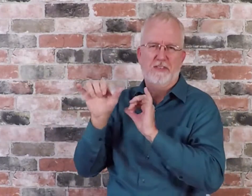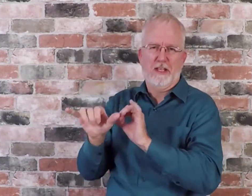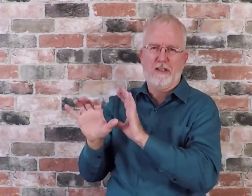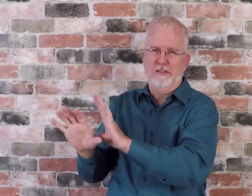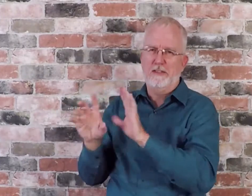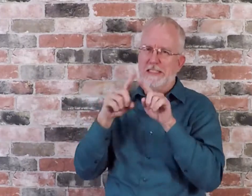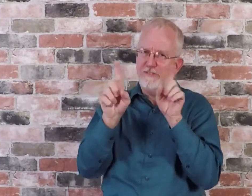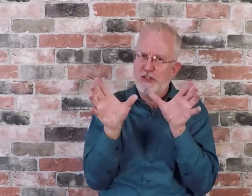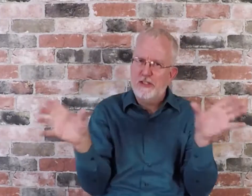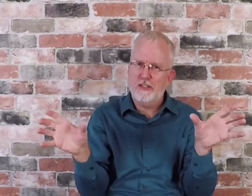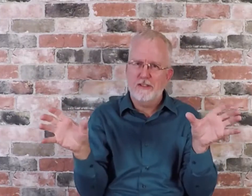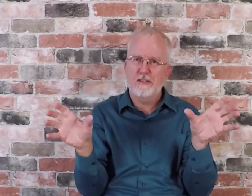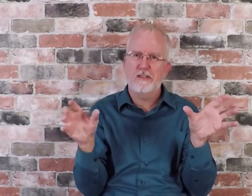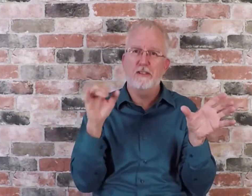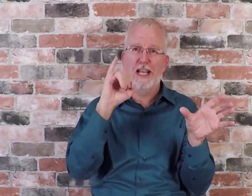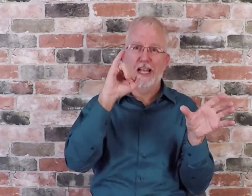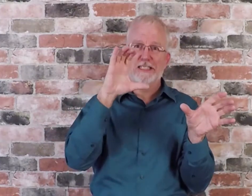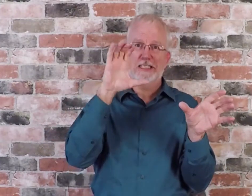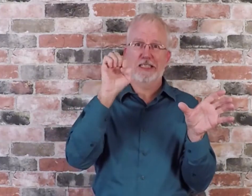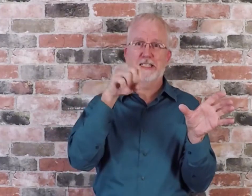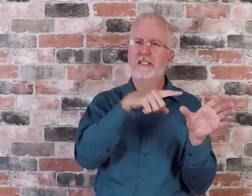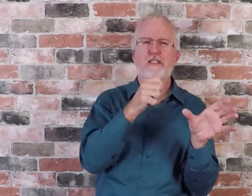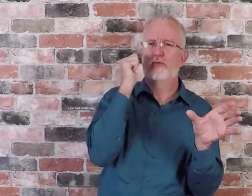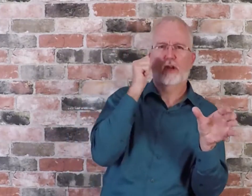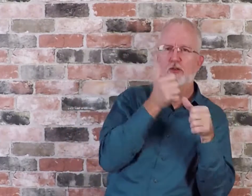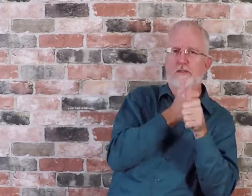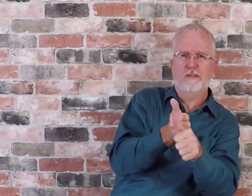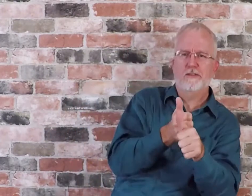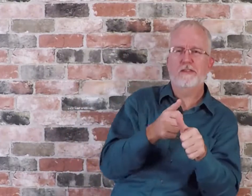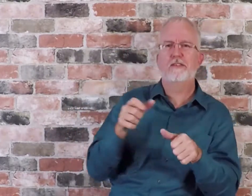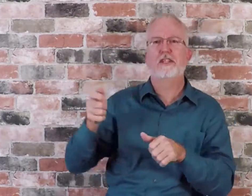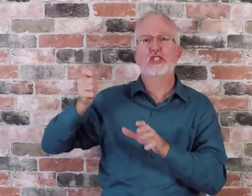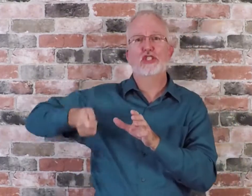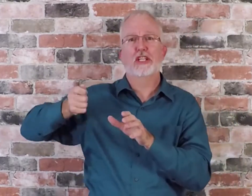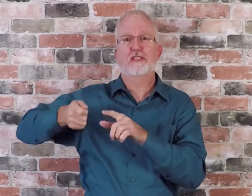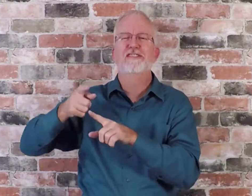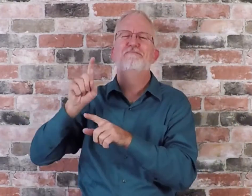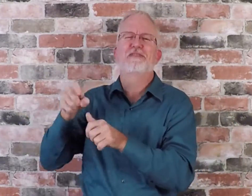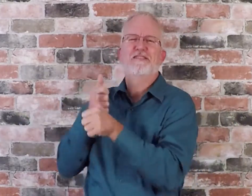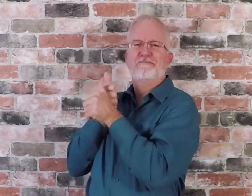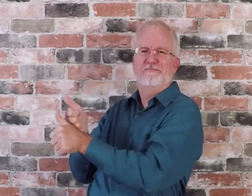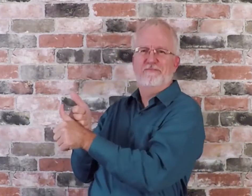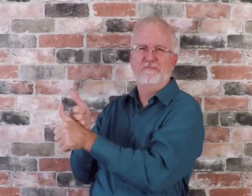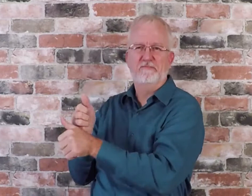That's the main difference between ICE and Judge's orders.